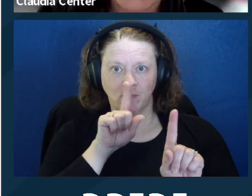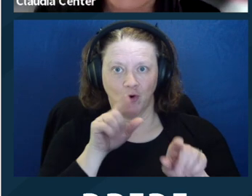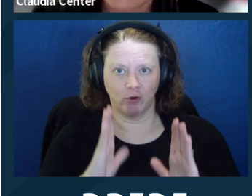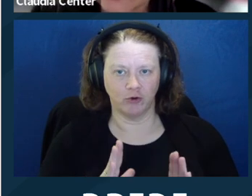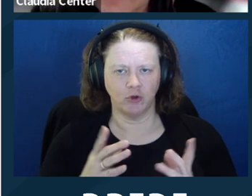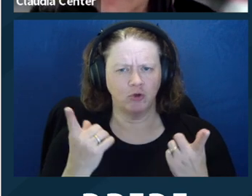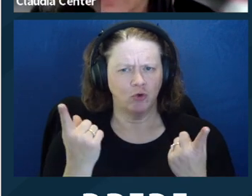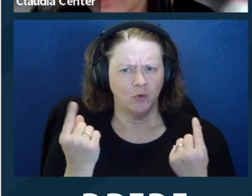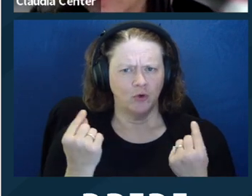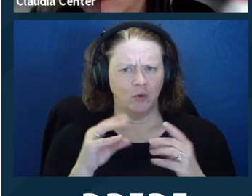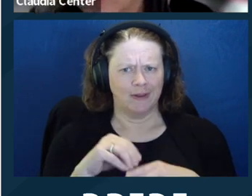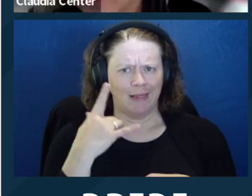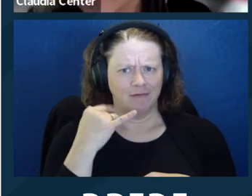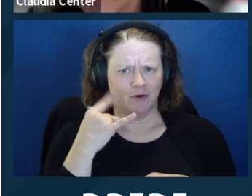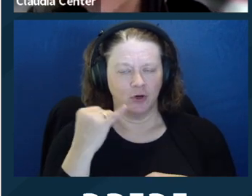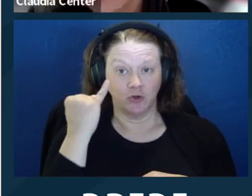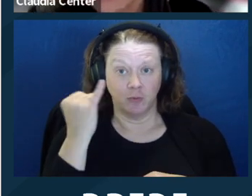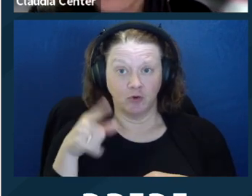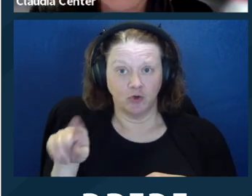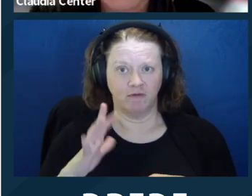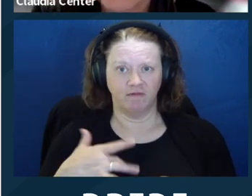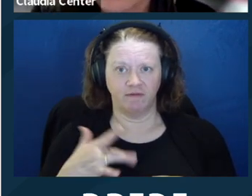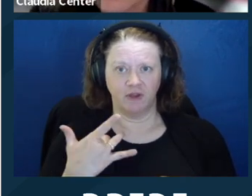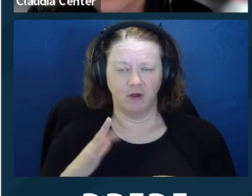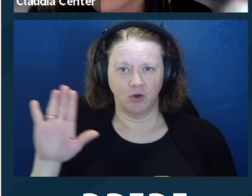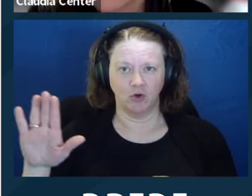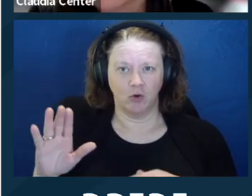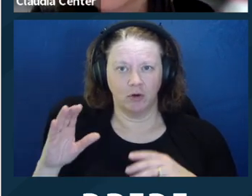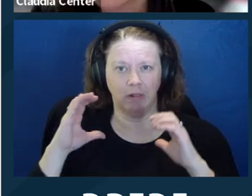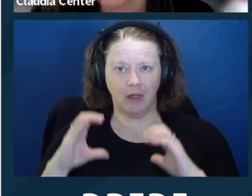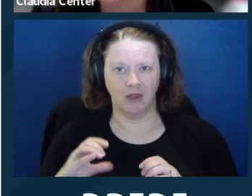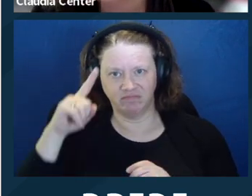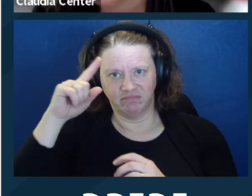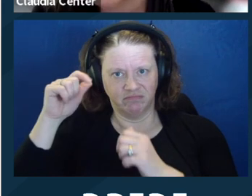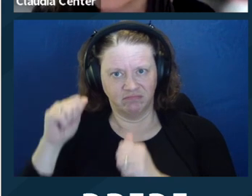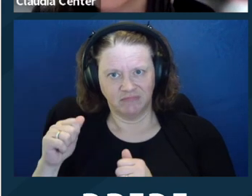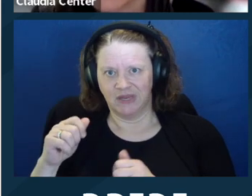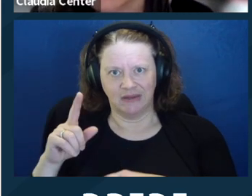and you think it's hurting the representation or you think, you know, the client is in some